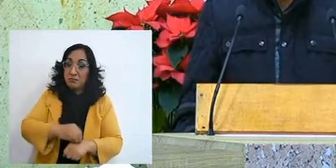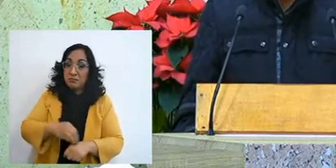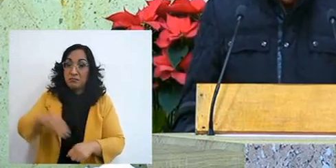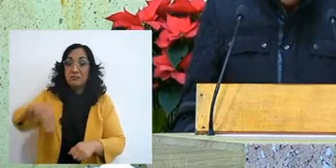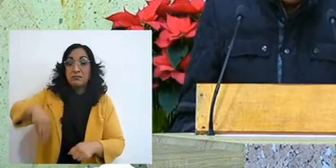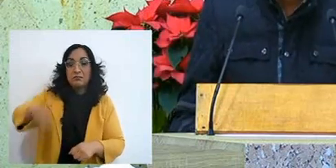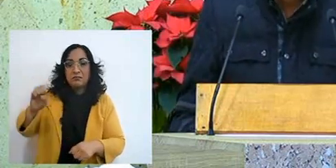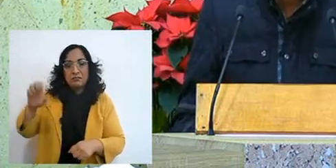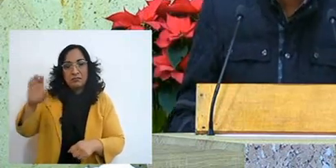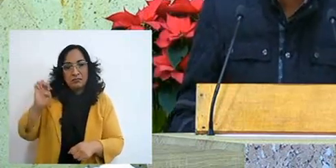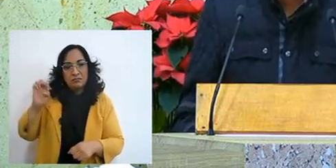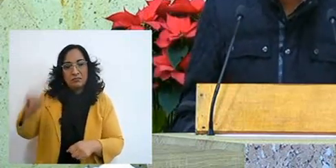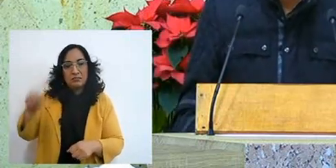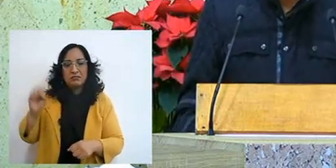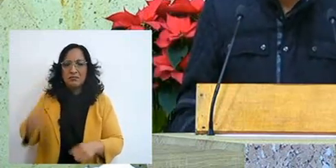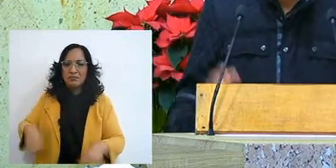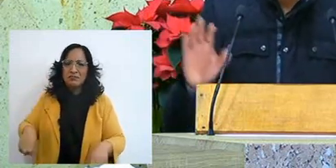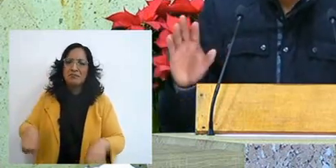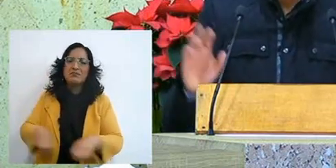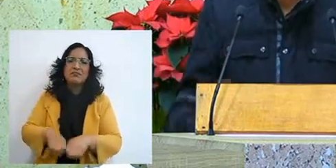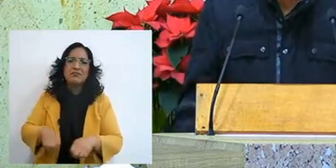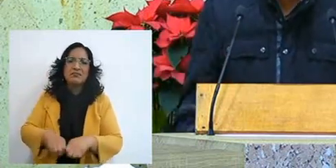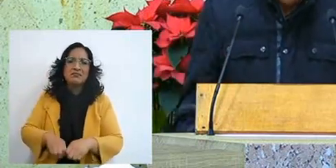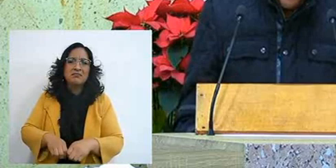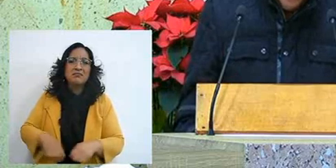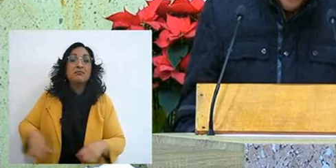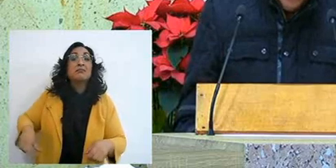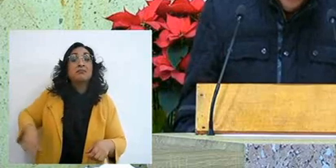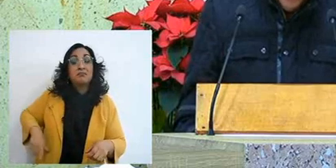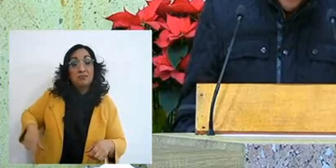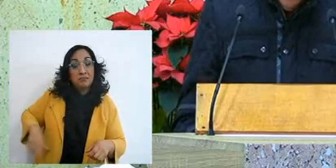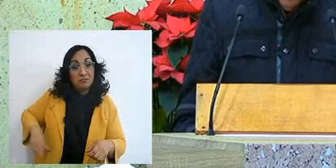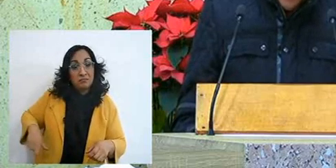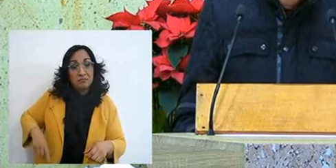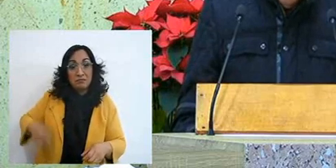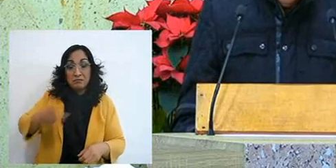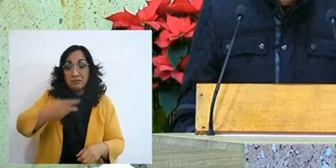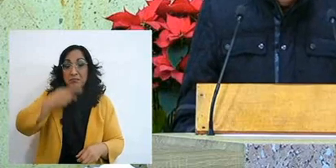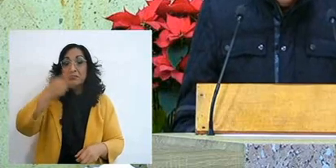truth, as a spokesman, as their leader, to be a spokesman before Pharaoh,